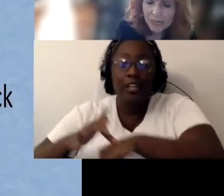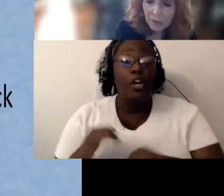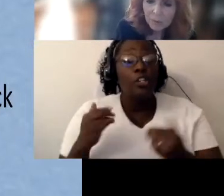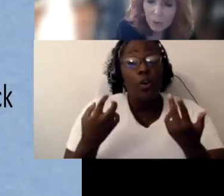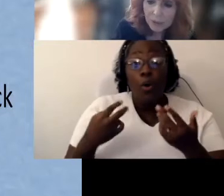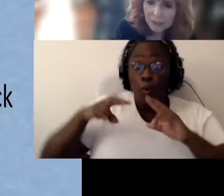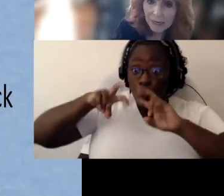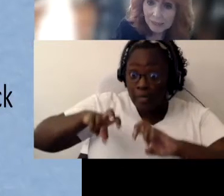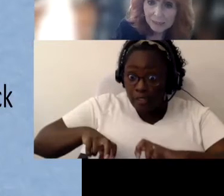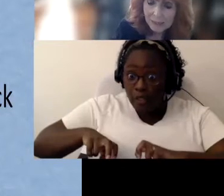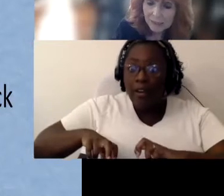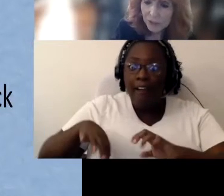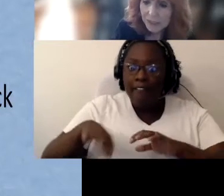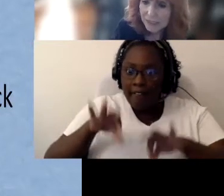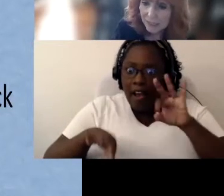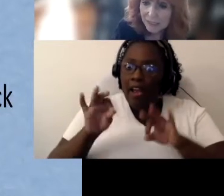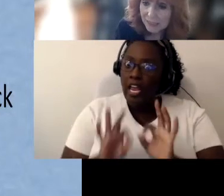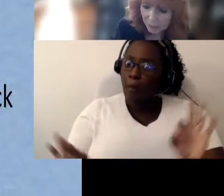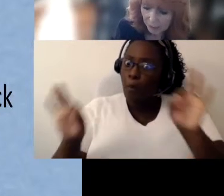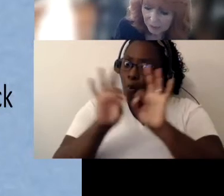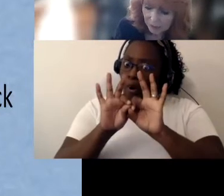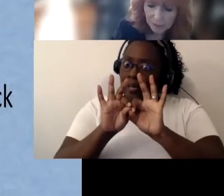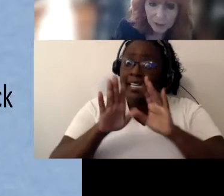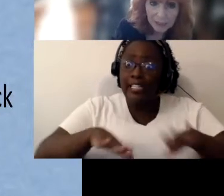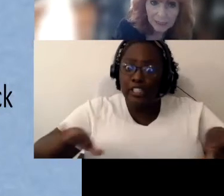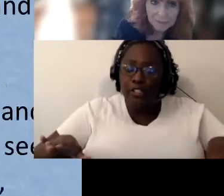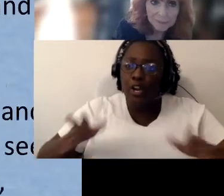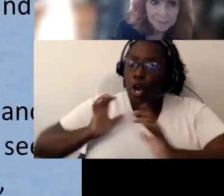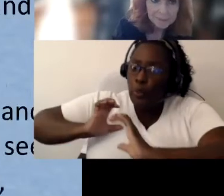how important that is for these kids too communicate.